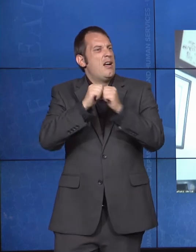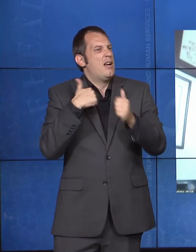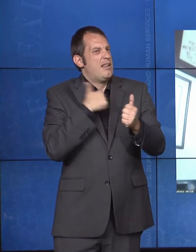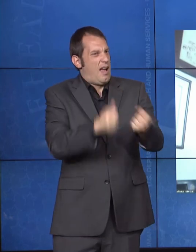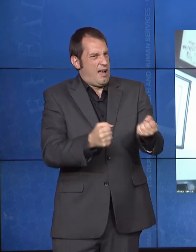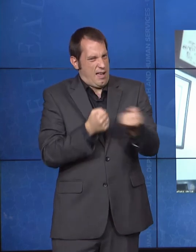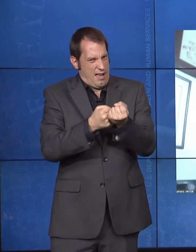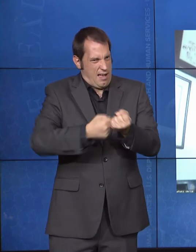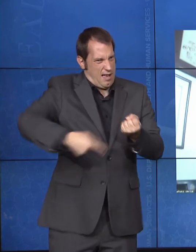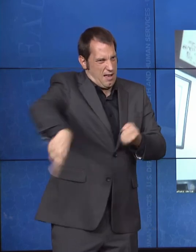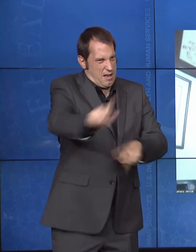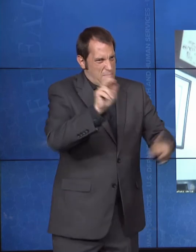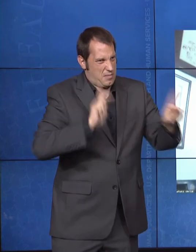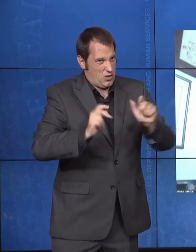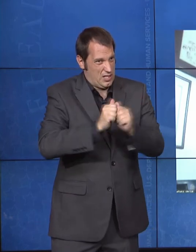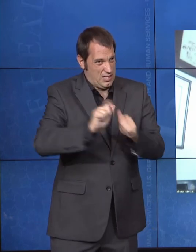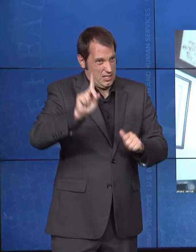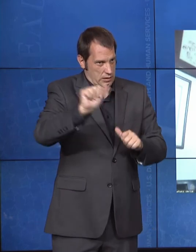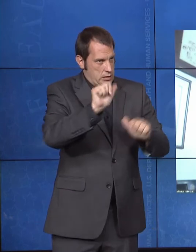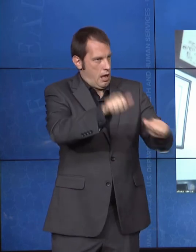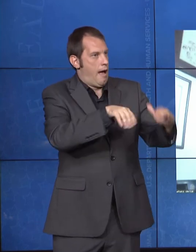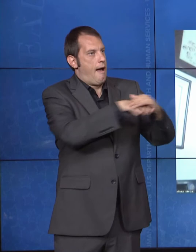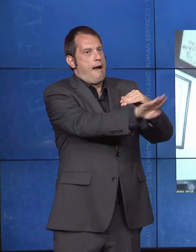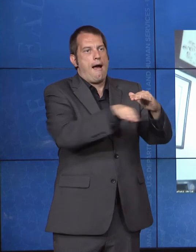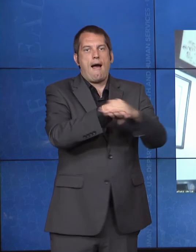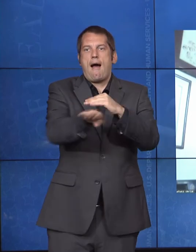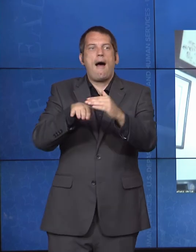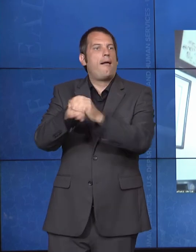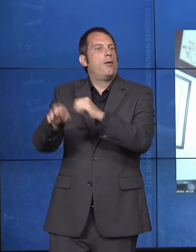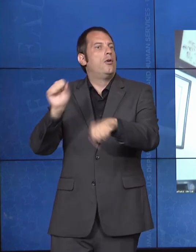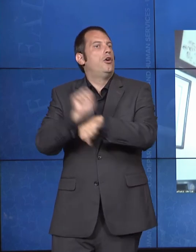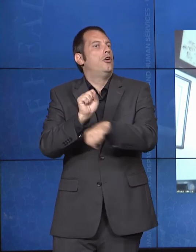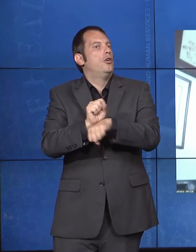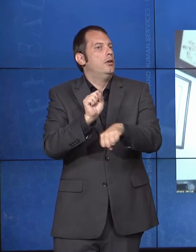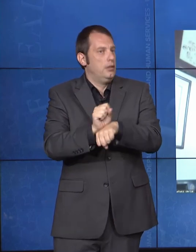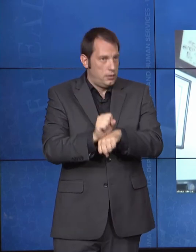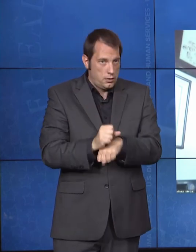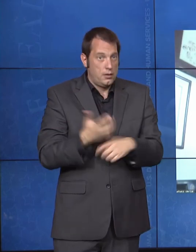the workforce, or now in the case of the pandemic, re-enter the workforce and what we can do